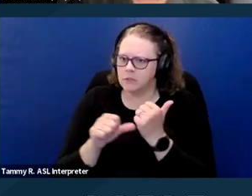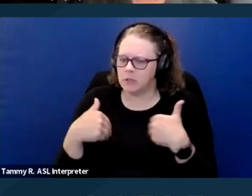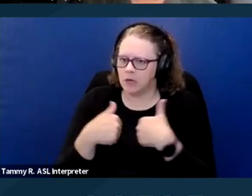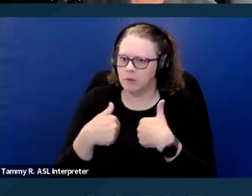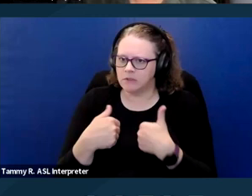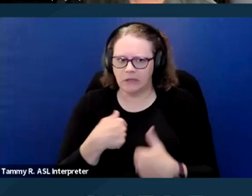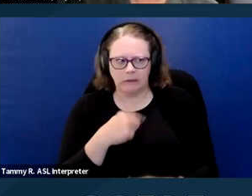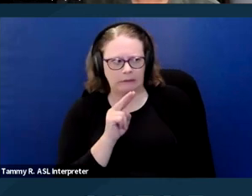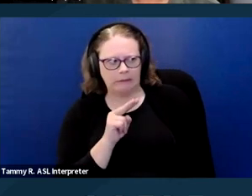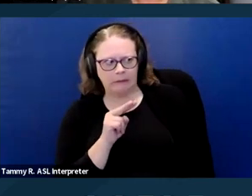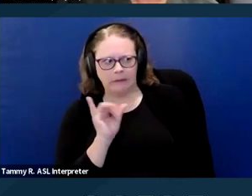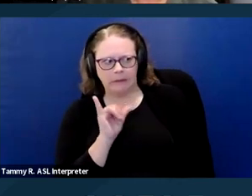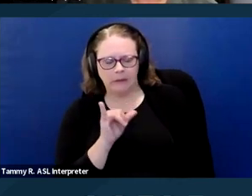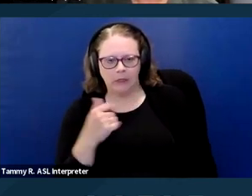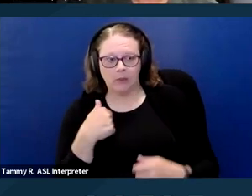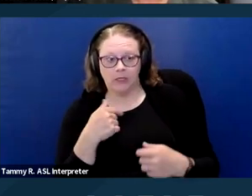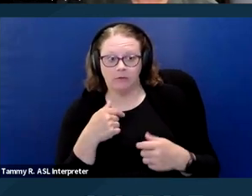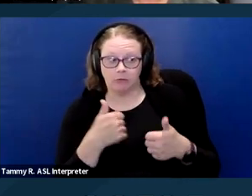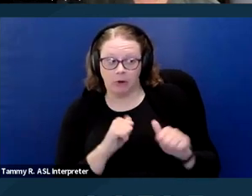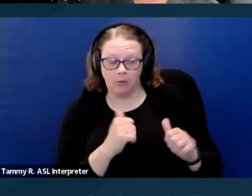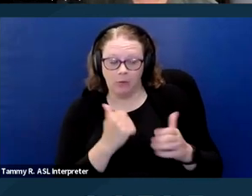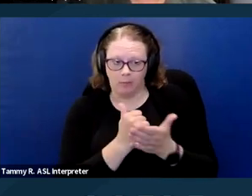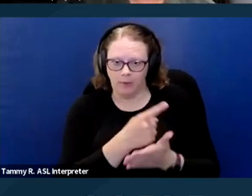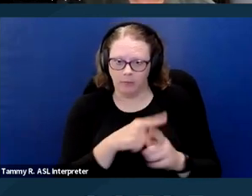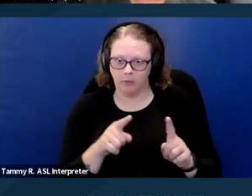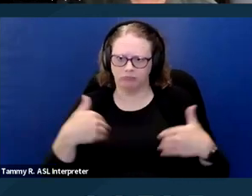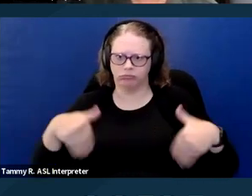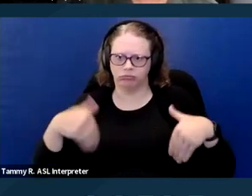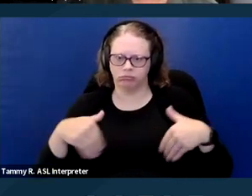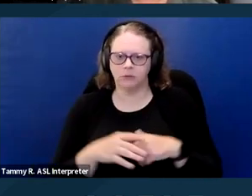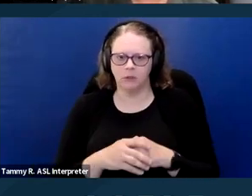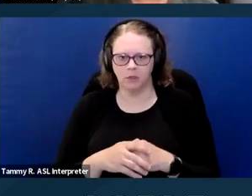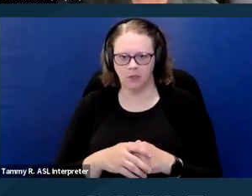Pet deposits. Tenants can't be required to pay pet fees, additional rent